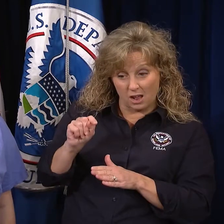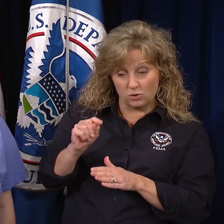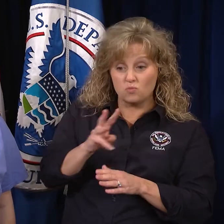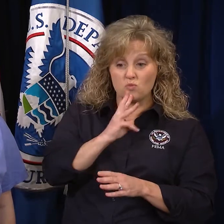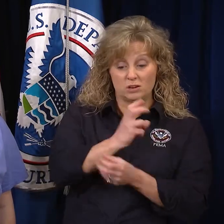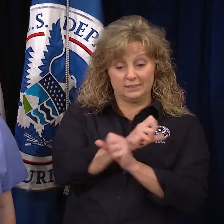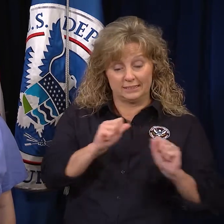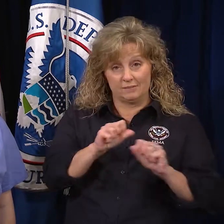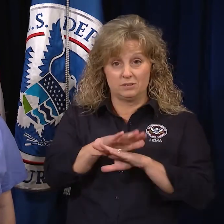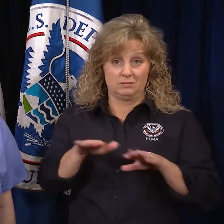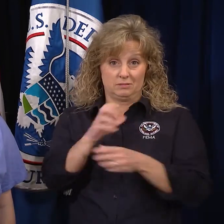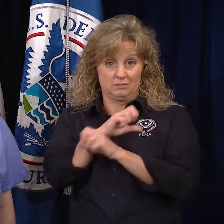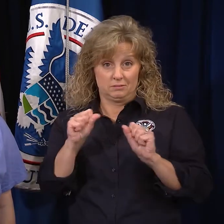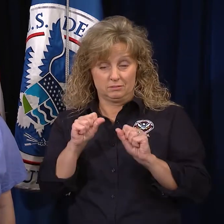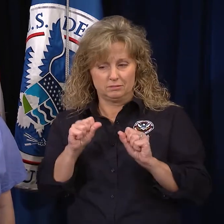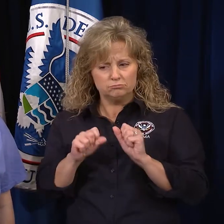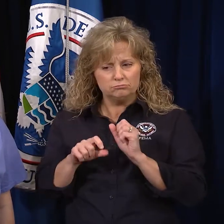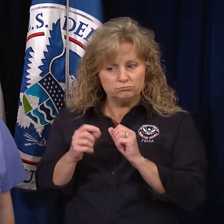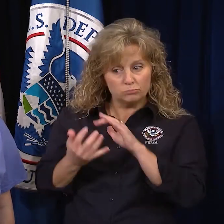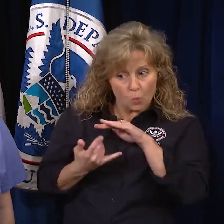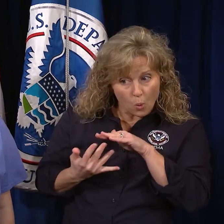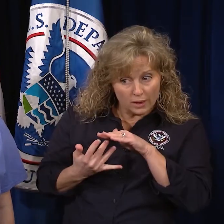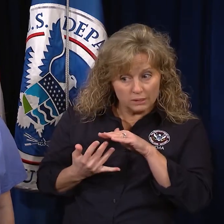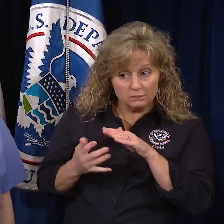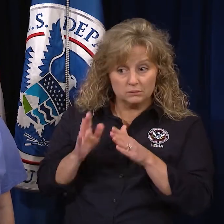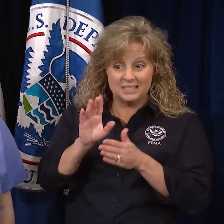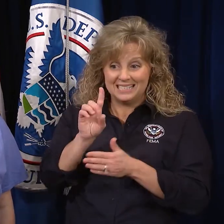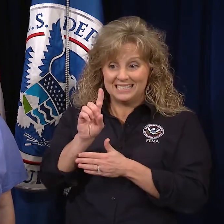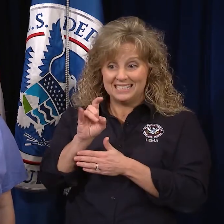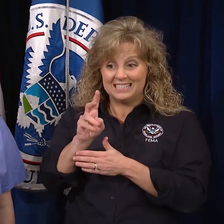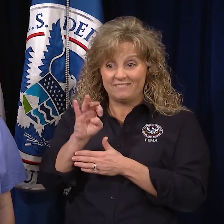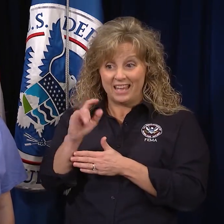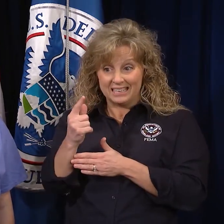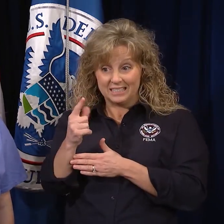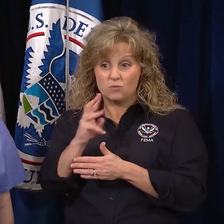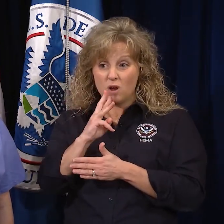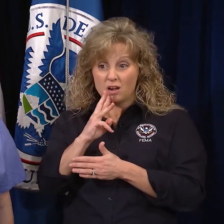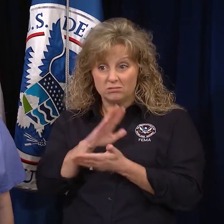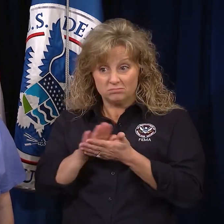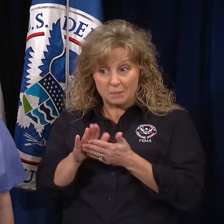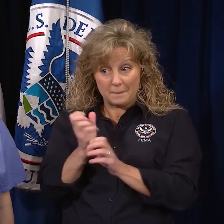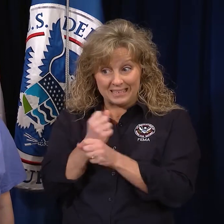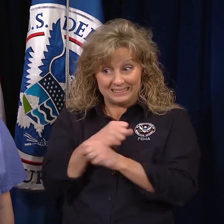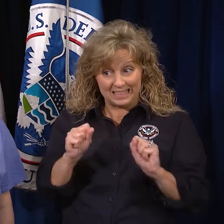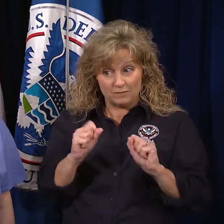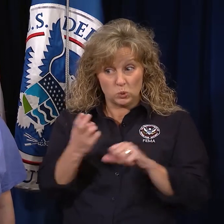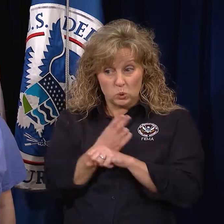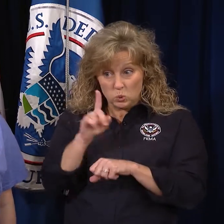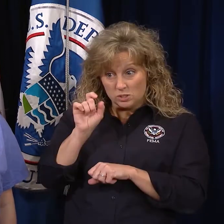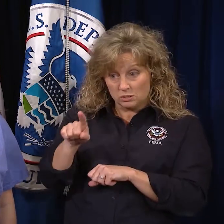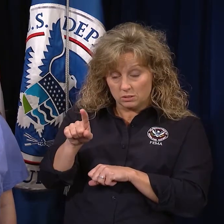and to find out if boiling or disinfecting water will make it safe to use.